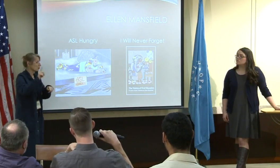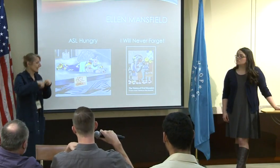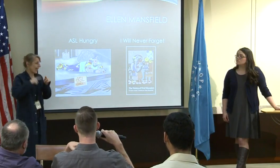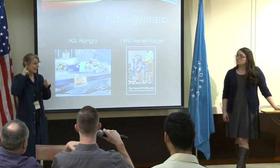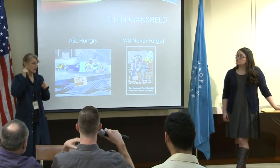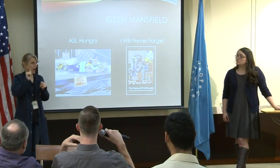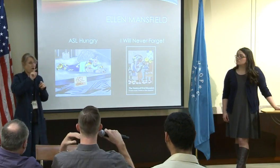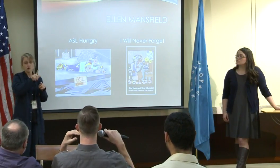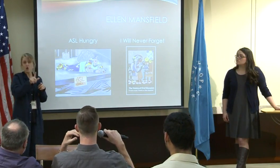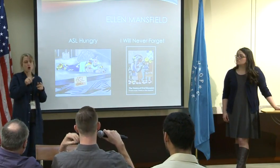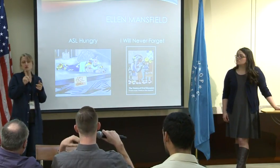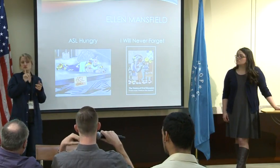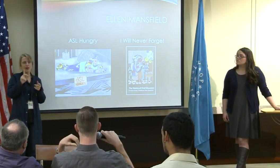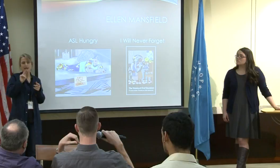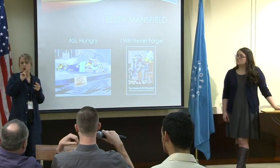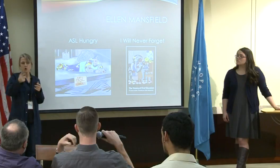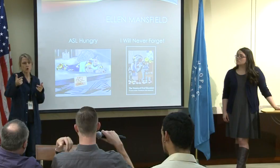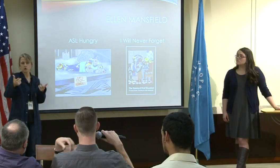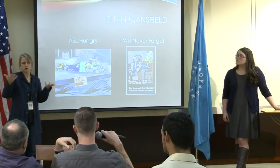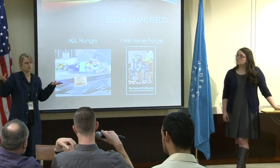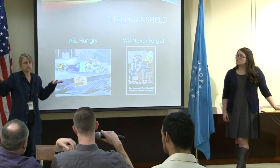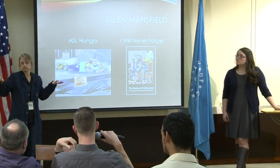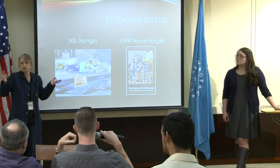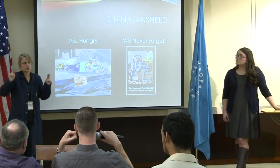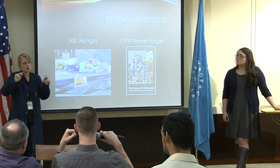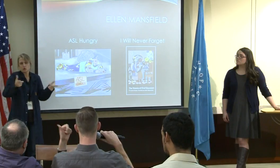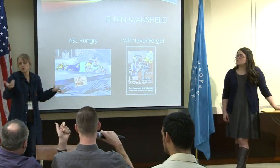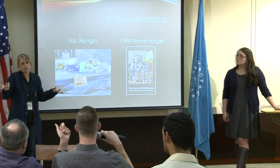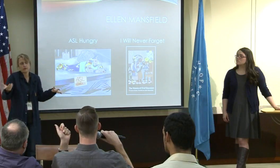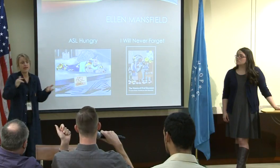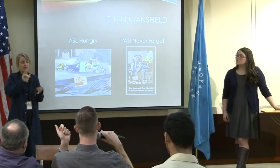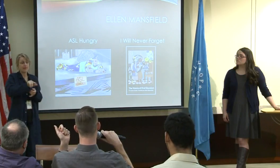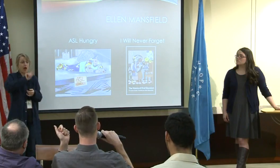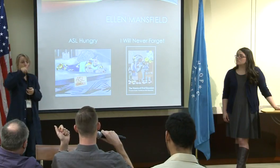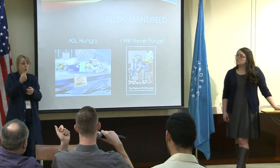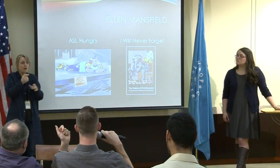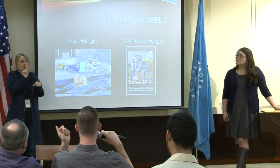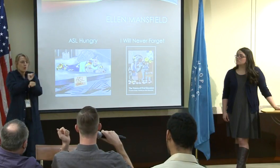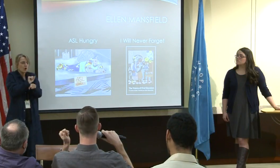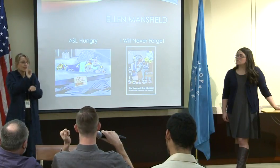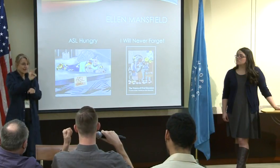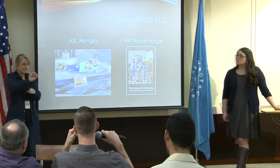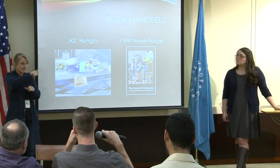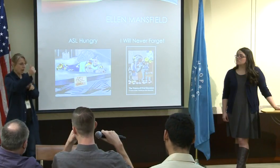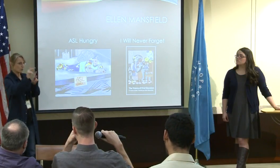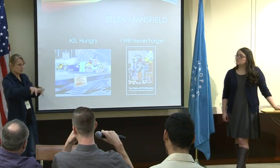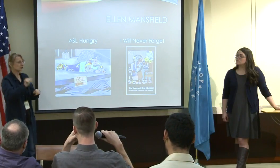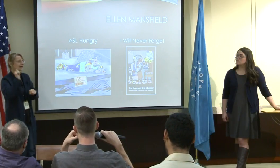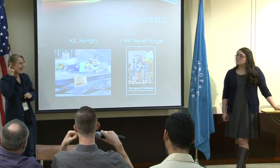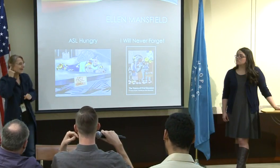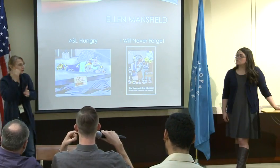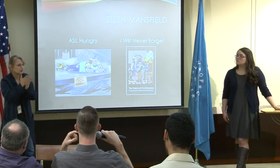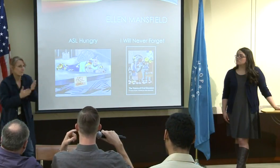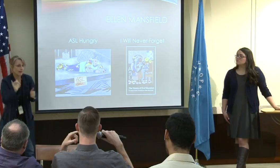Your voice always dominates the Sign Language, and so the signing is no good. It's lax. It's muddled.